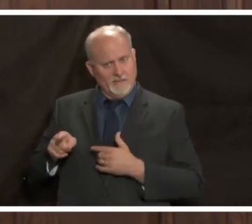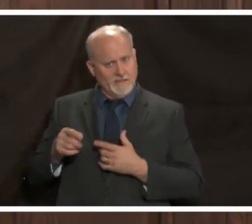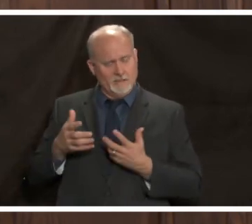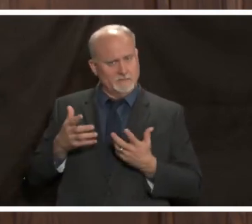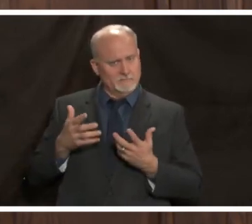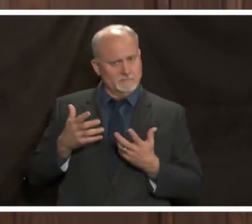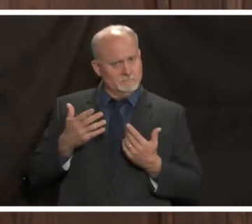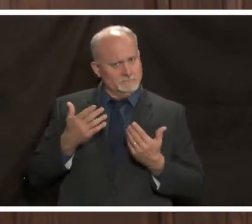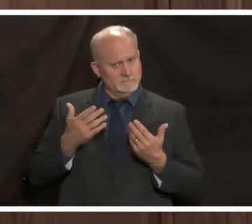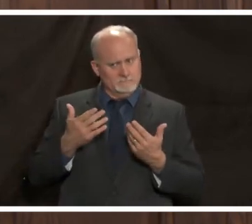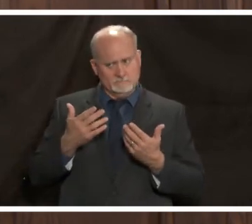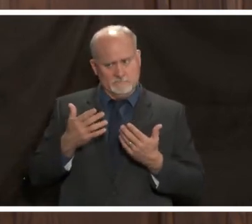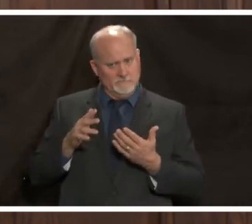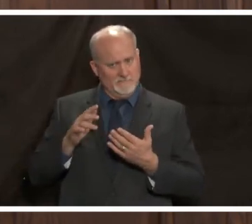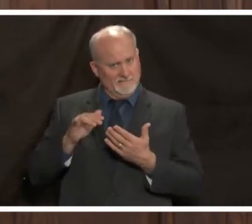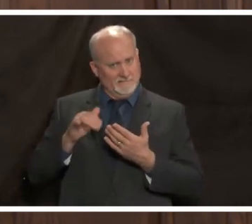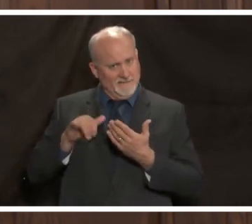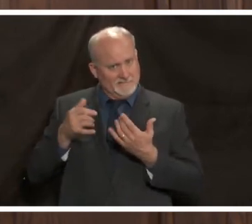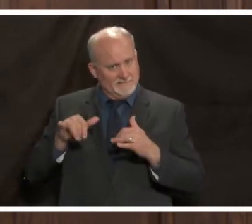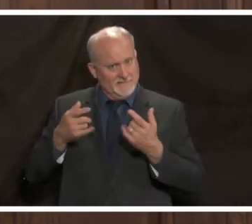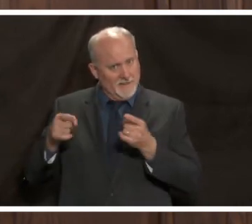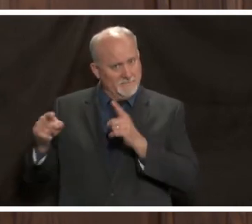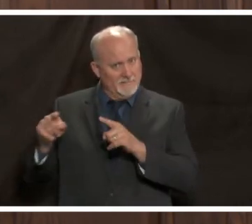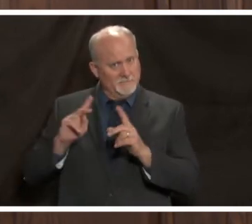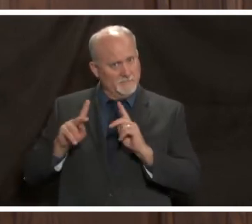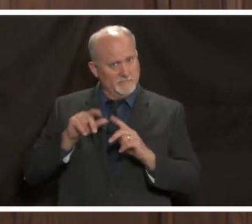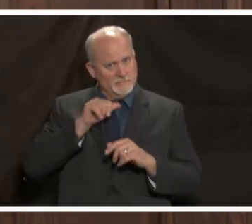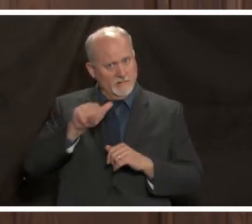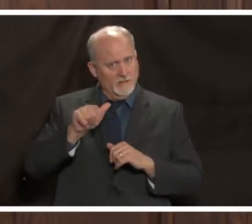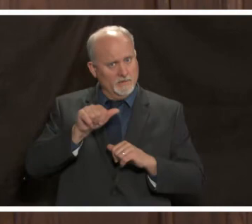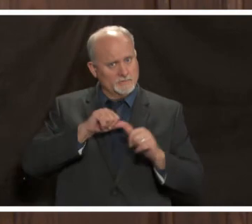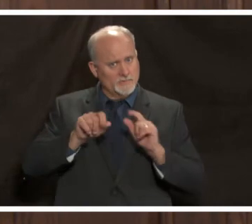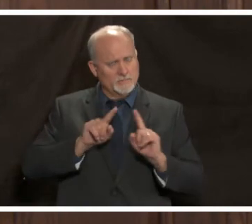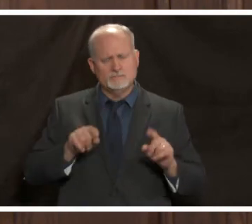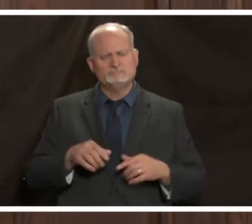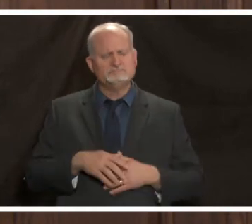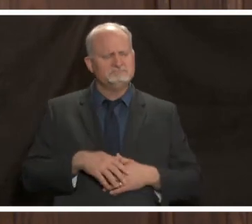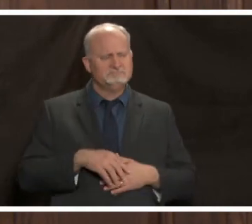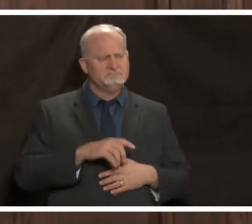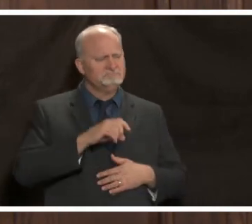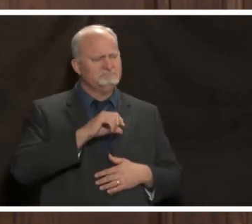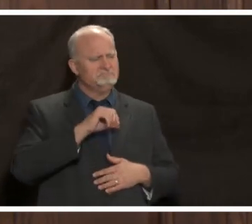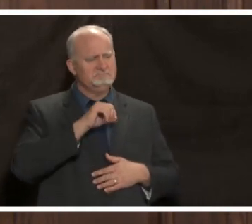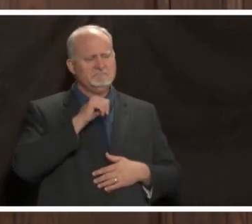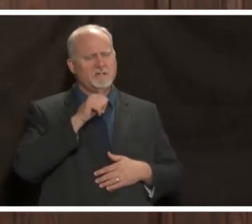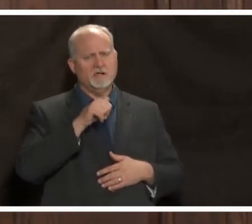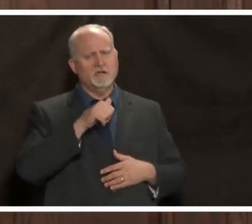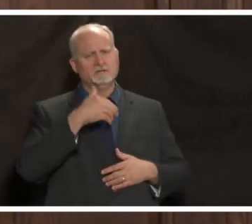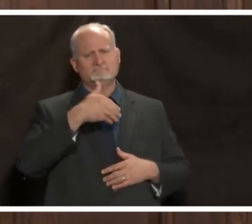have has that occurred at this point yeah uh not extensively but uh we've we've occasionally had